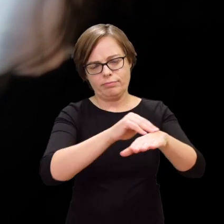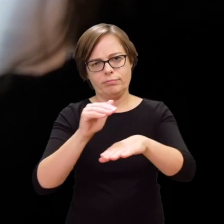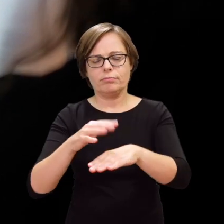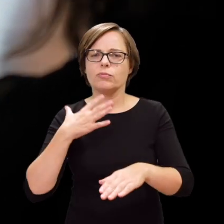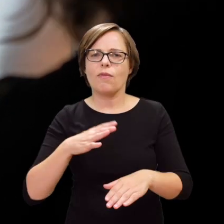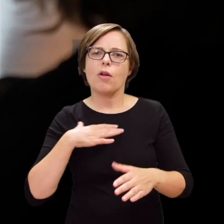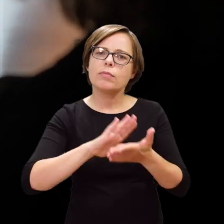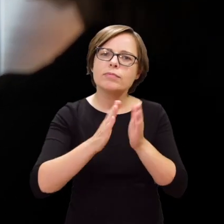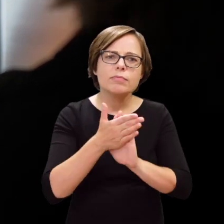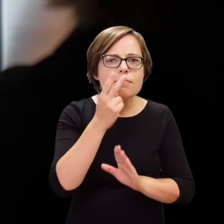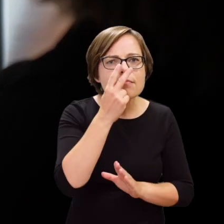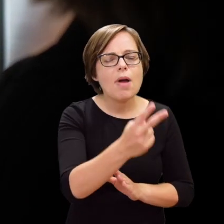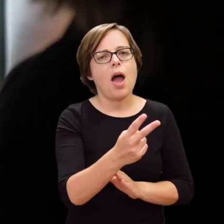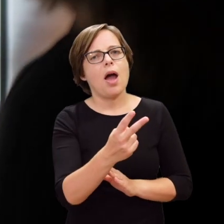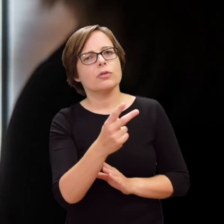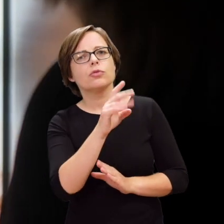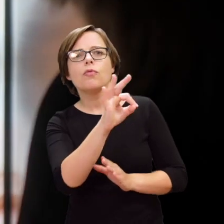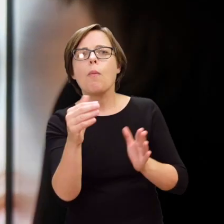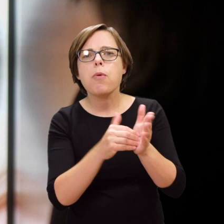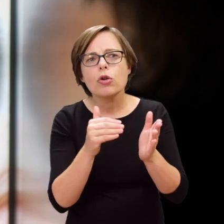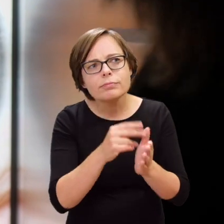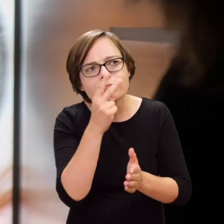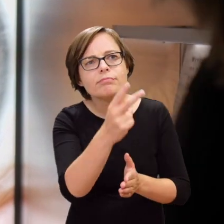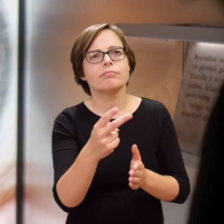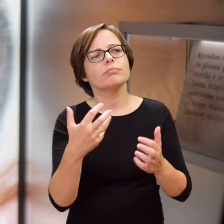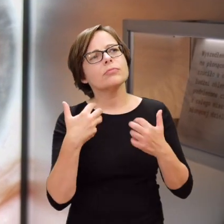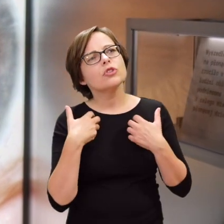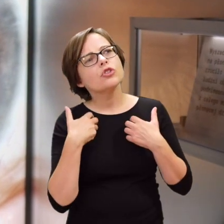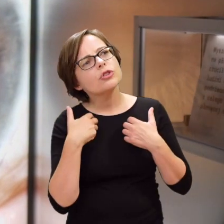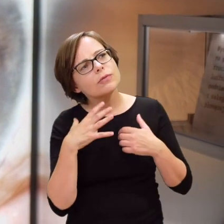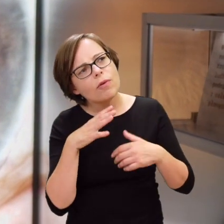about being sensitive towards others, being alert to the fate of other people.